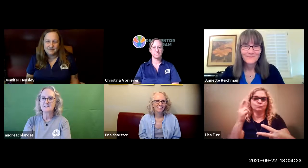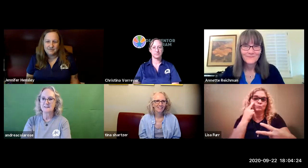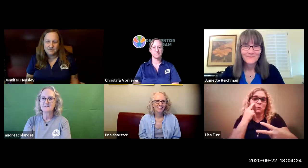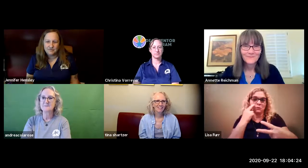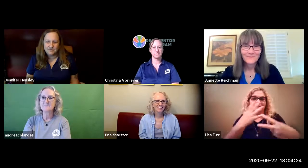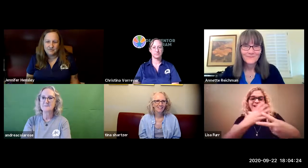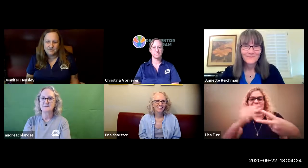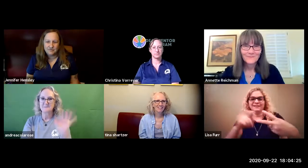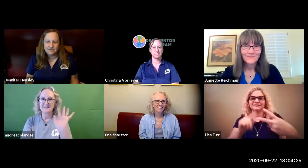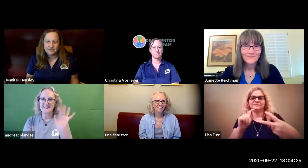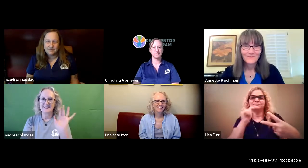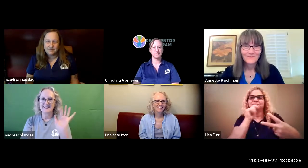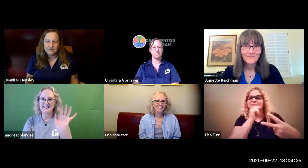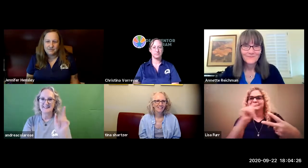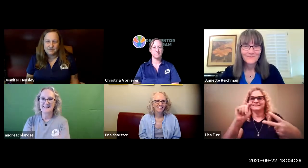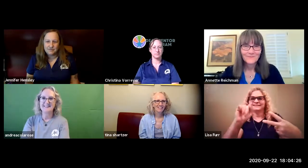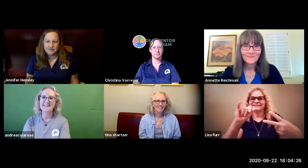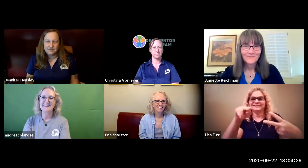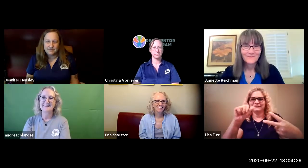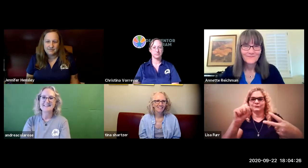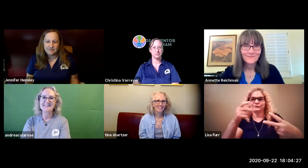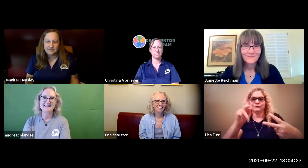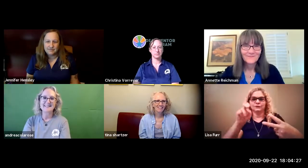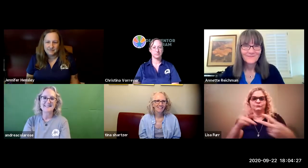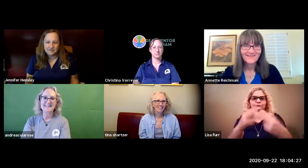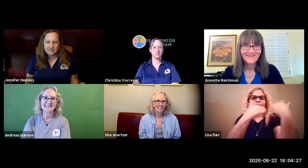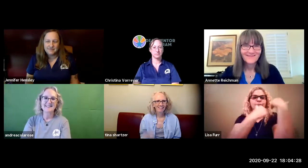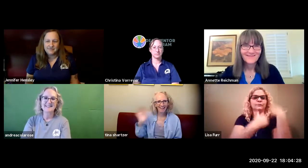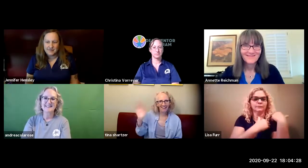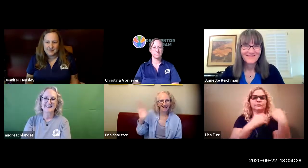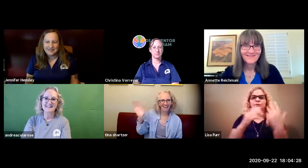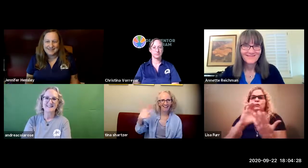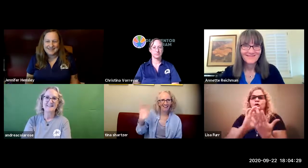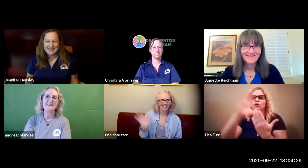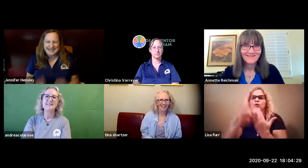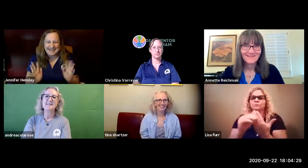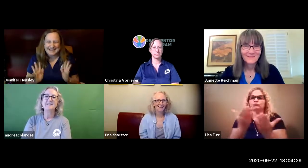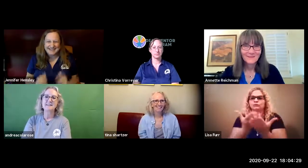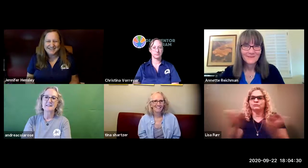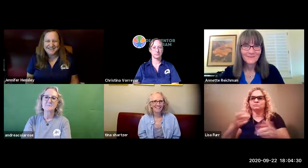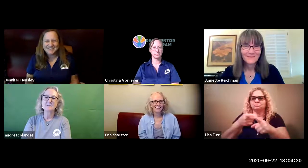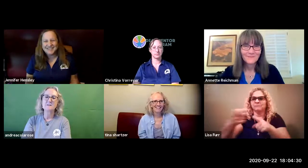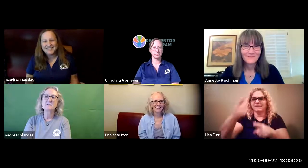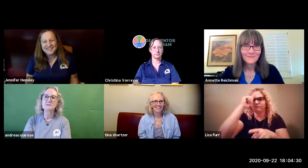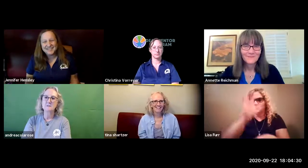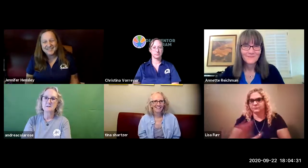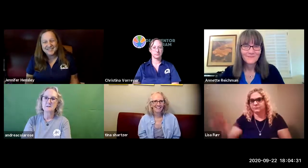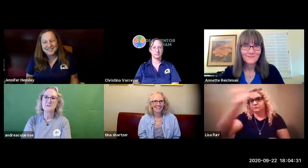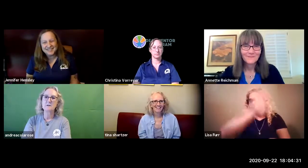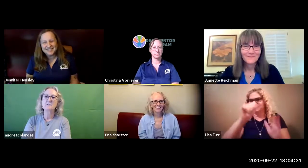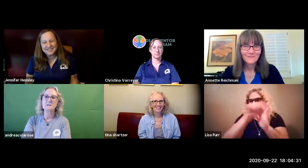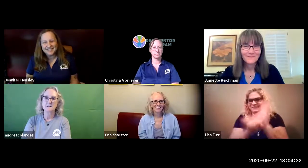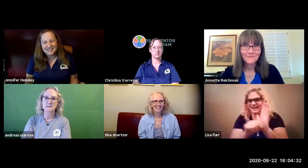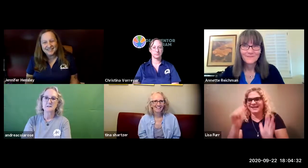cola and tina schartzer